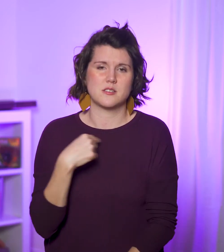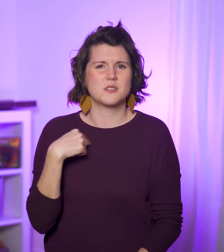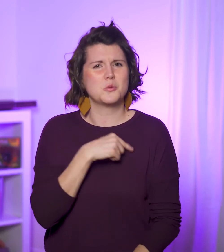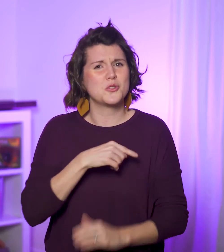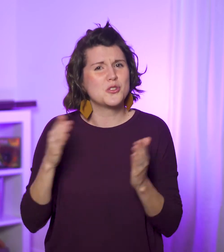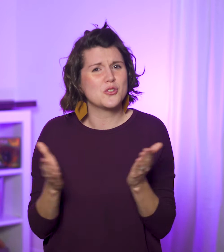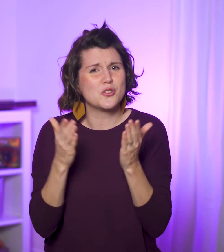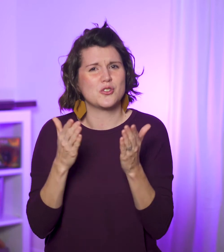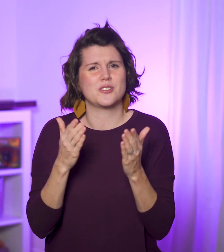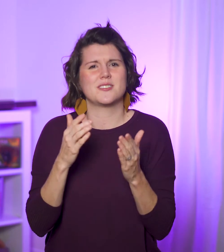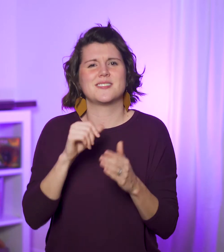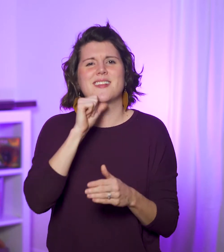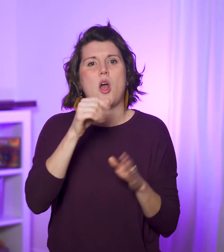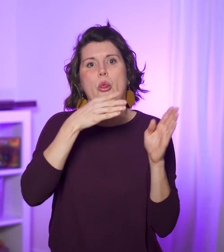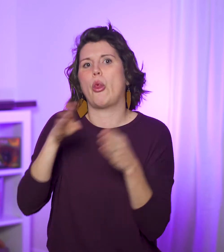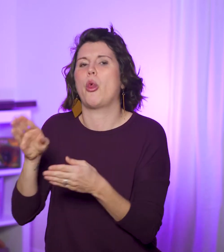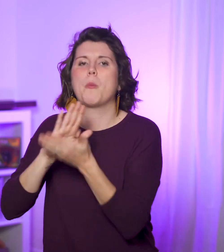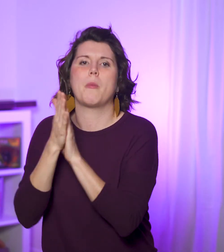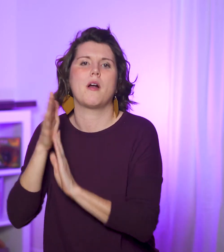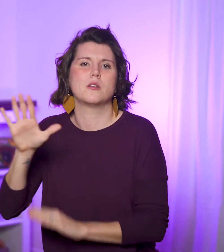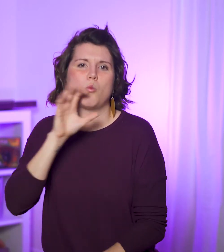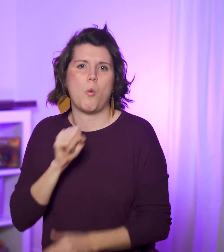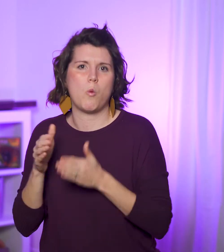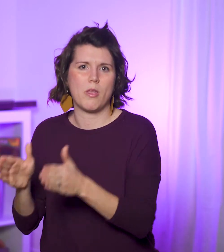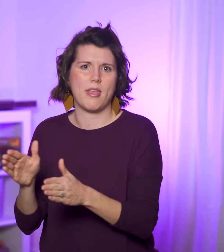He implores them not to turn back to their old ways.